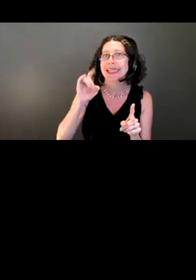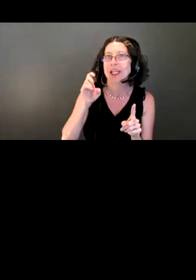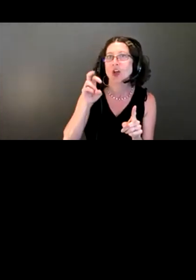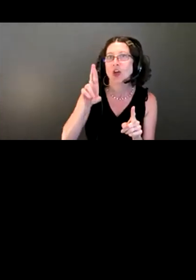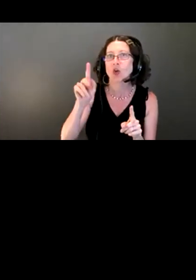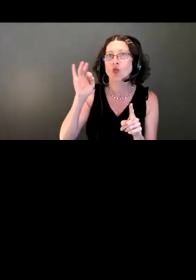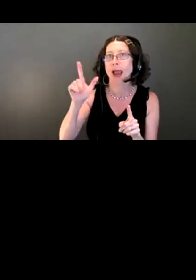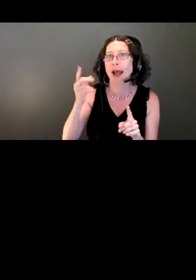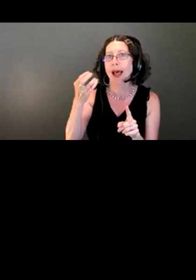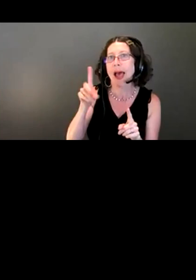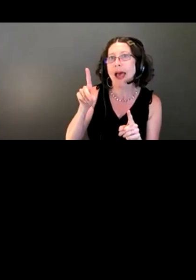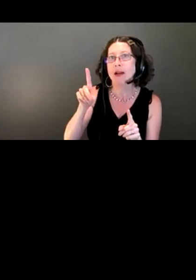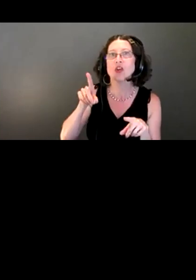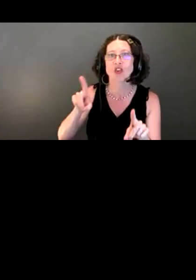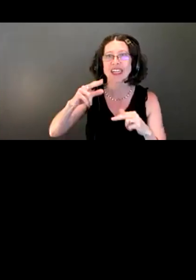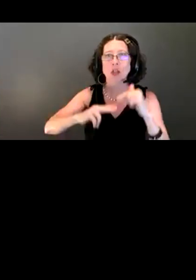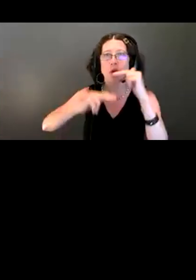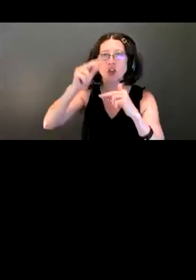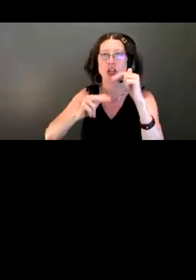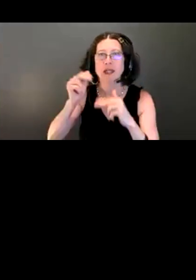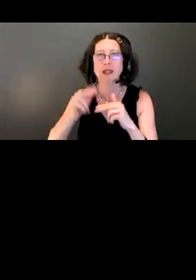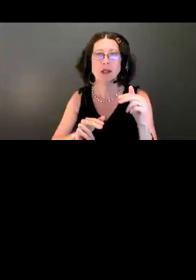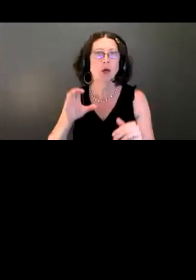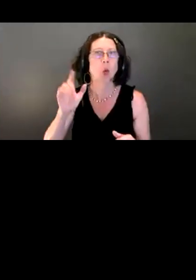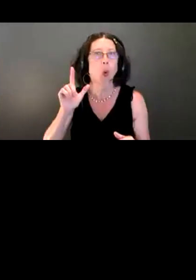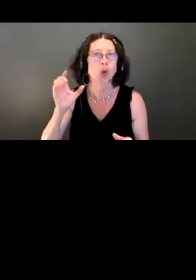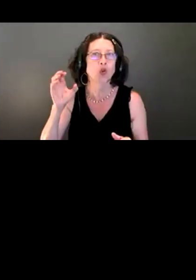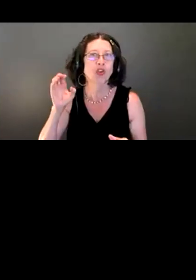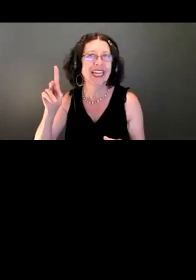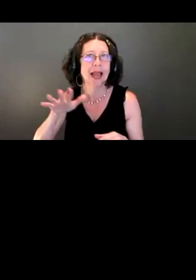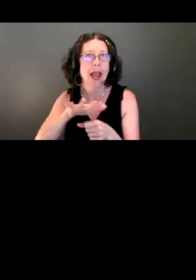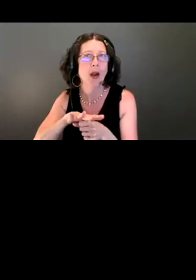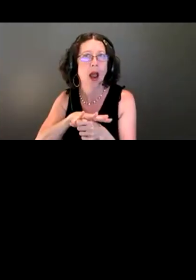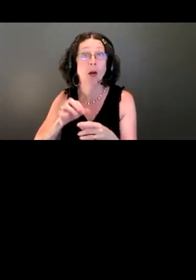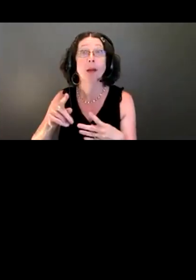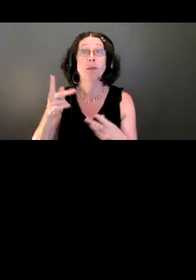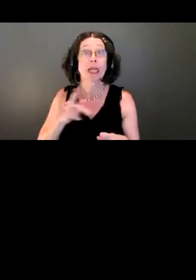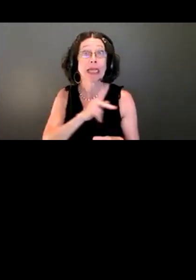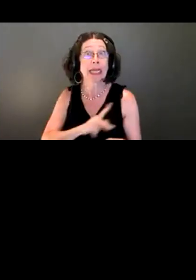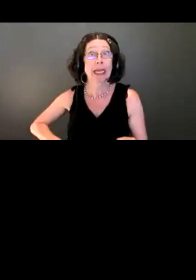during construction in the Coal Creek natural area. When King County's contractor restores this area, the project